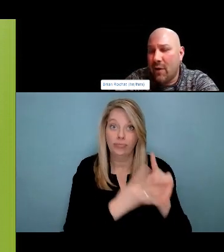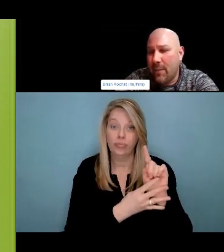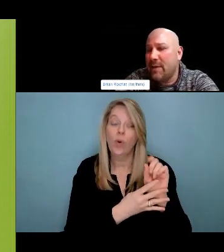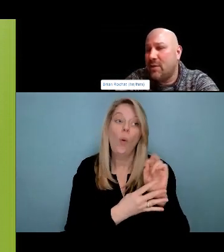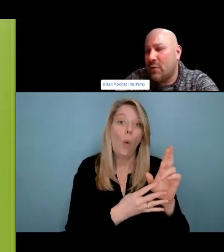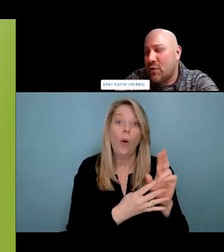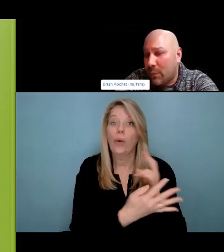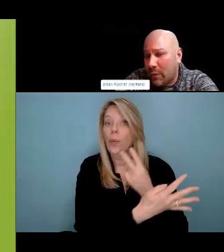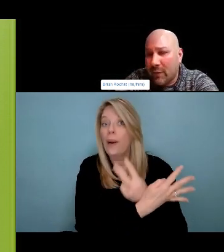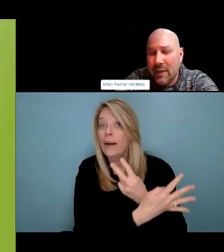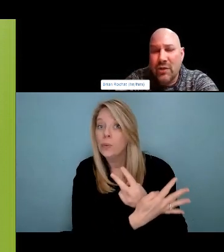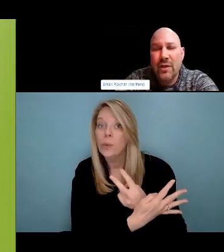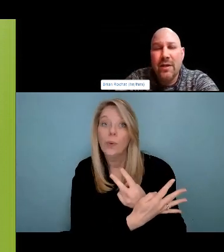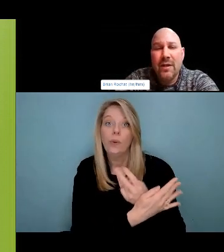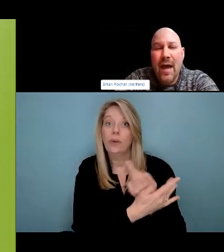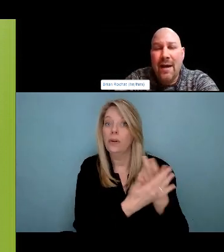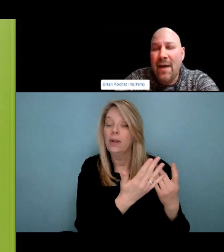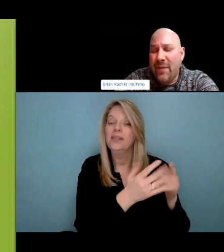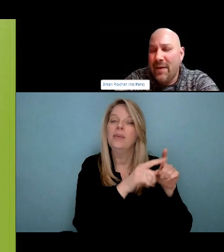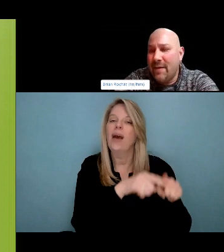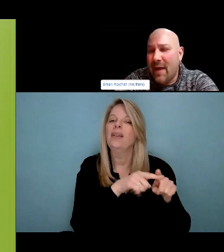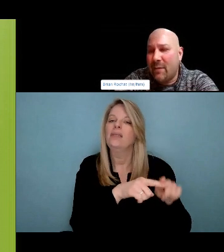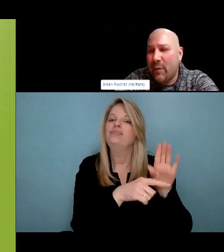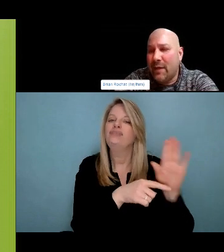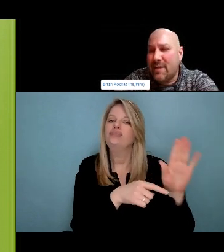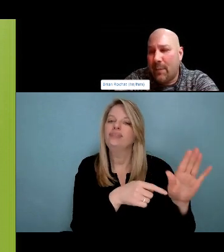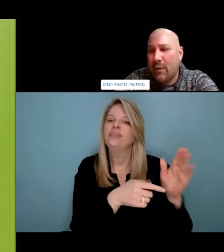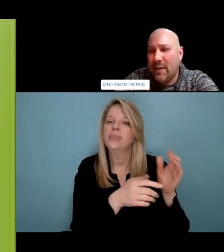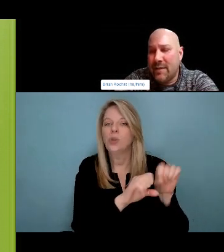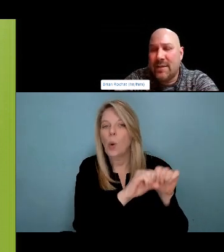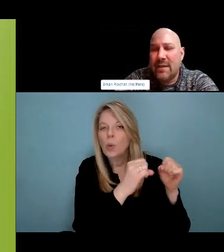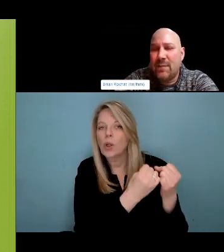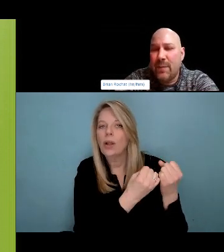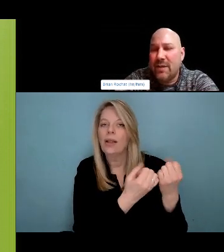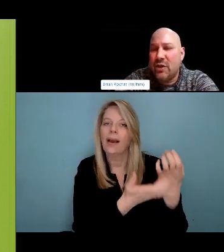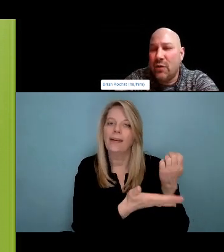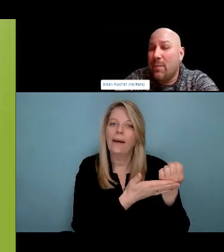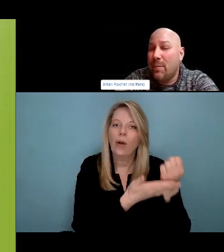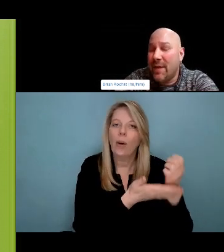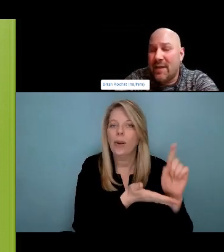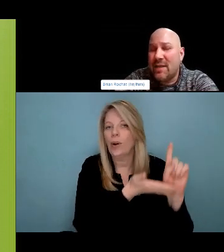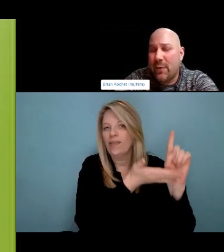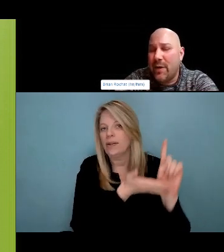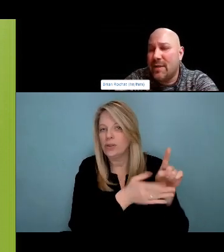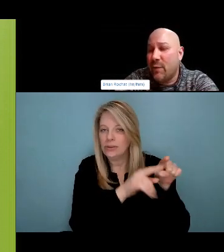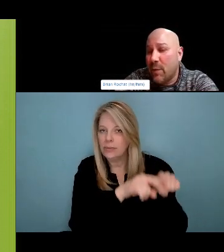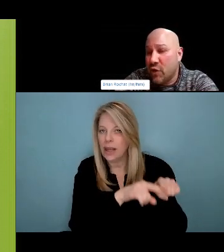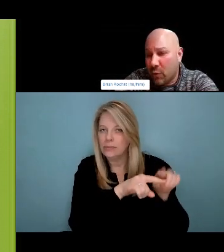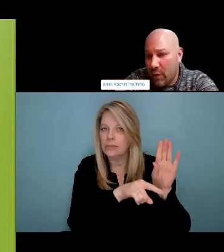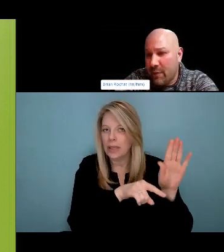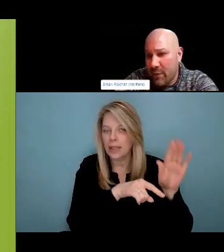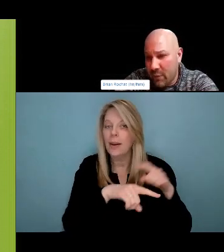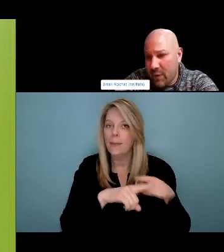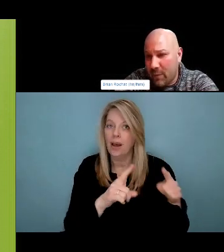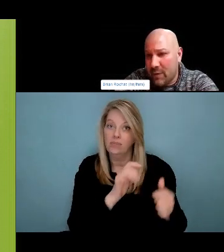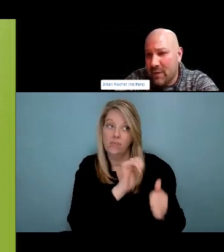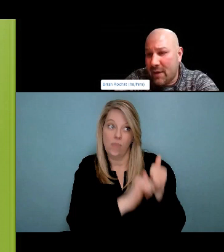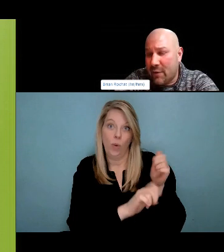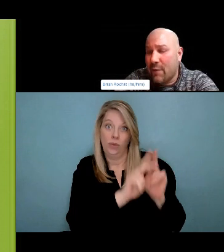of the most profound strengths of harm reduction is that it is a grassroots movement that has come from people who are impacted taking care of people who are impacted.